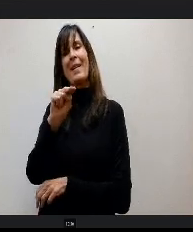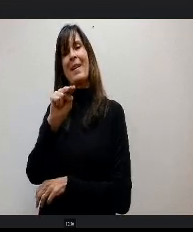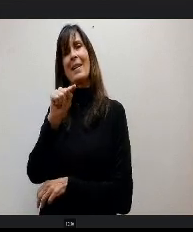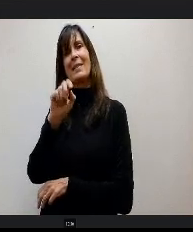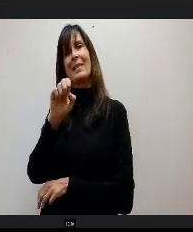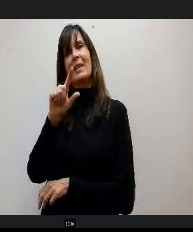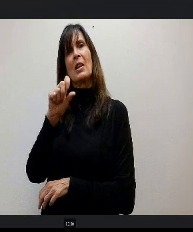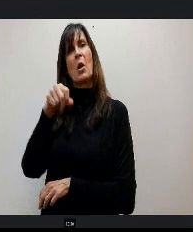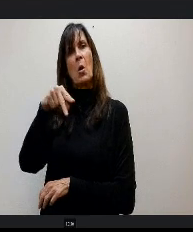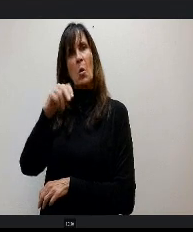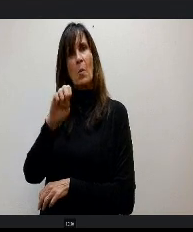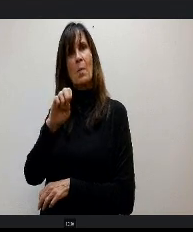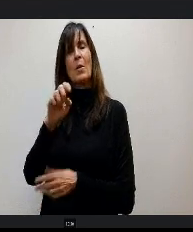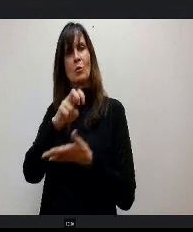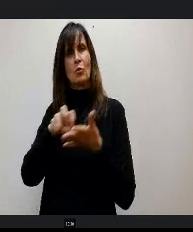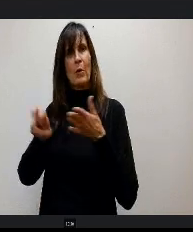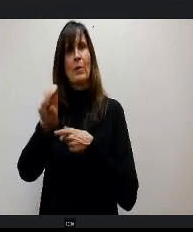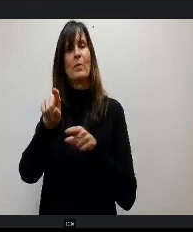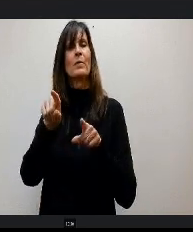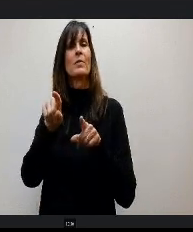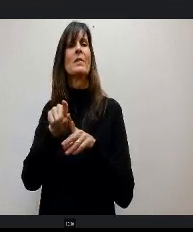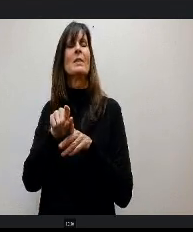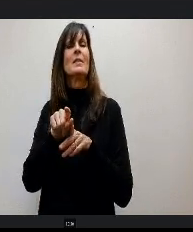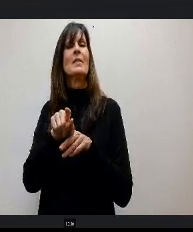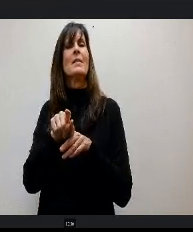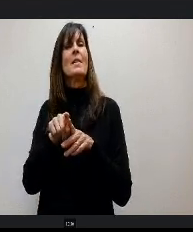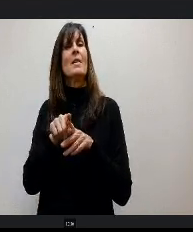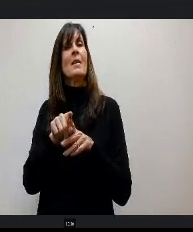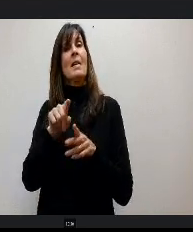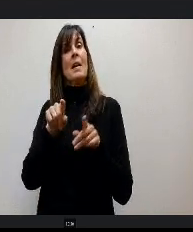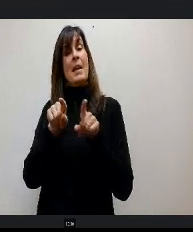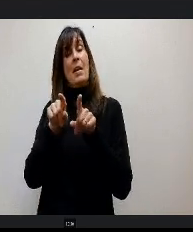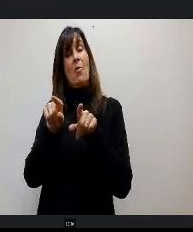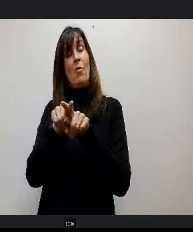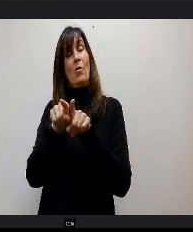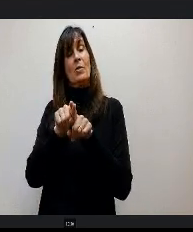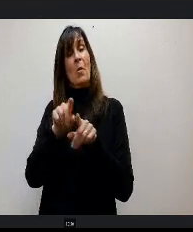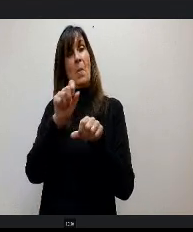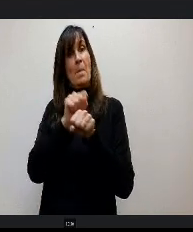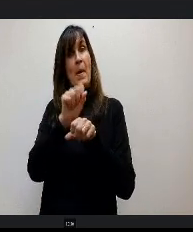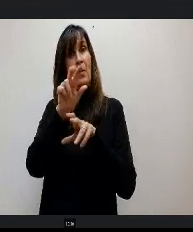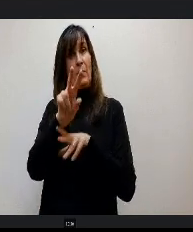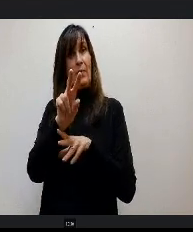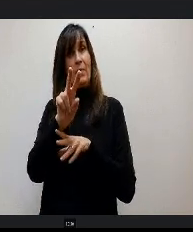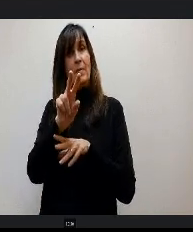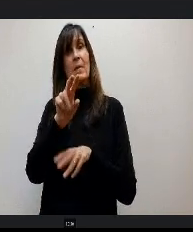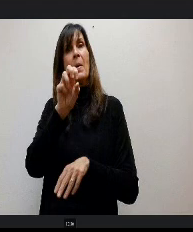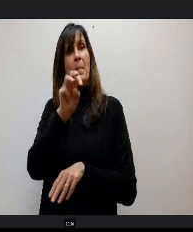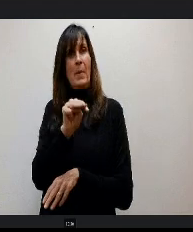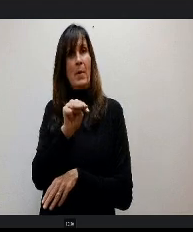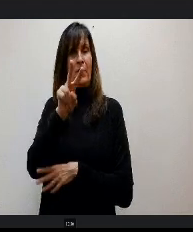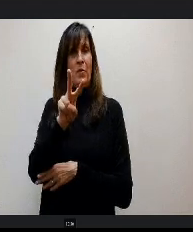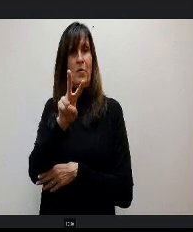principal and academic support, Antelope Trails in Mountain View also as assistant principal. And then also if you know, I'm